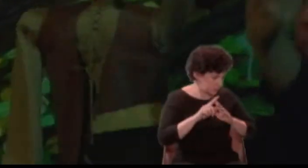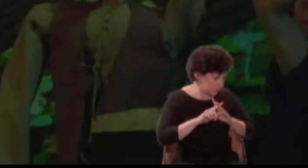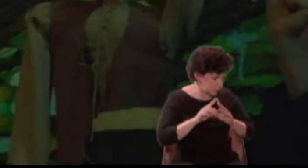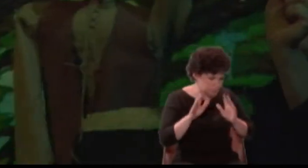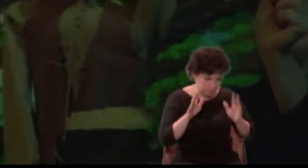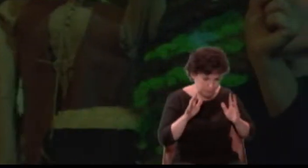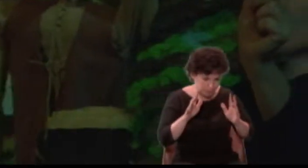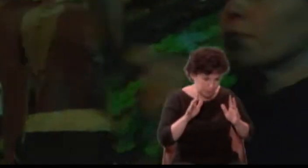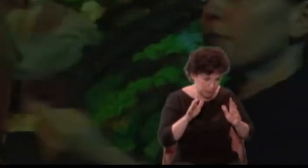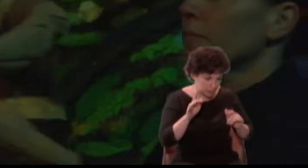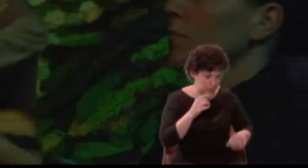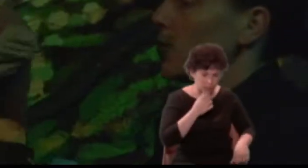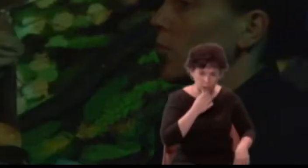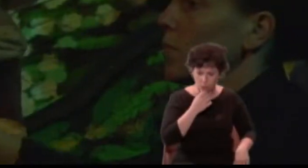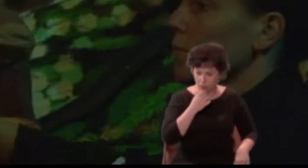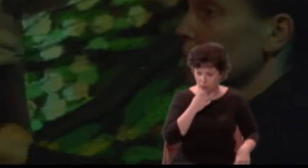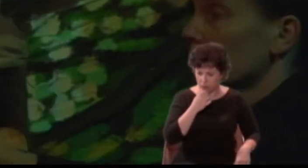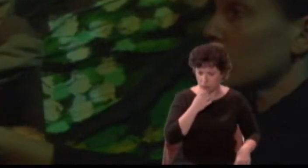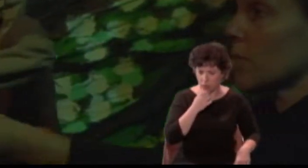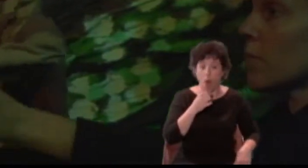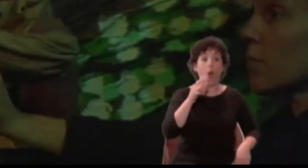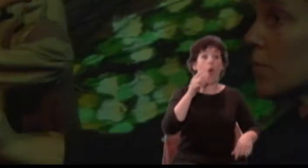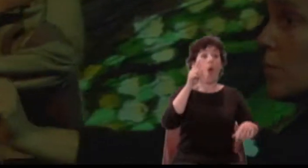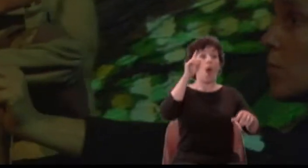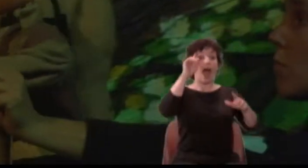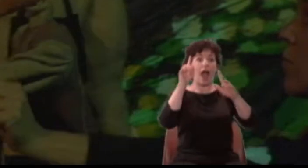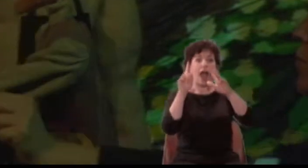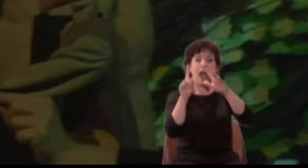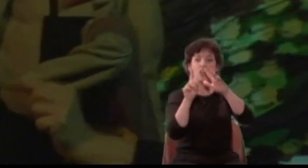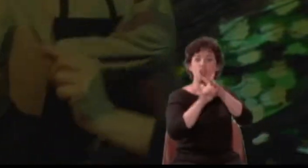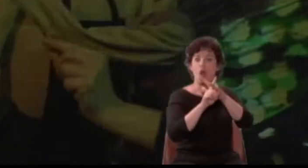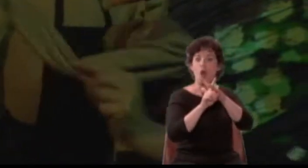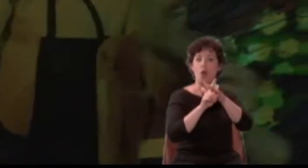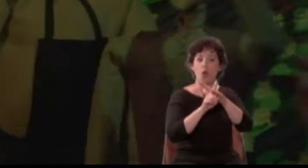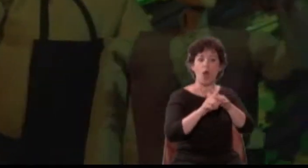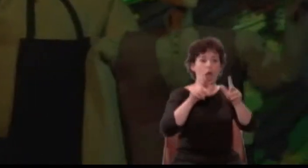Quince: Ay! One must come in with a bush of thorns and a lantern